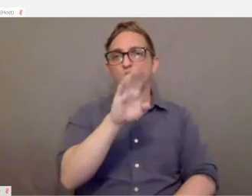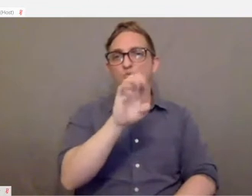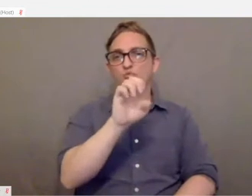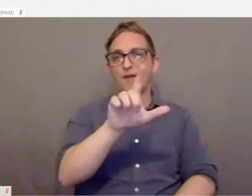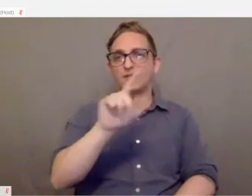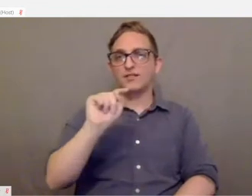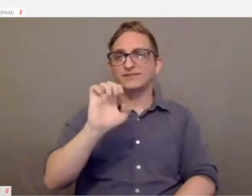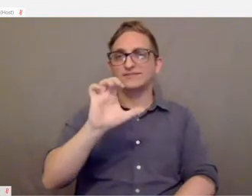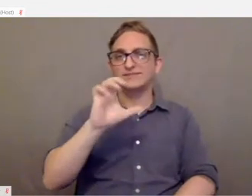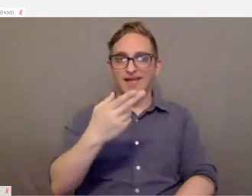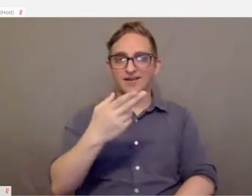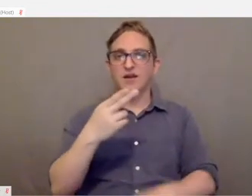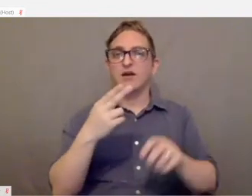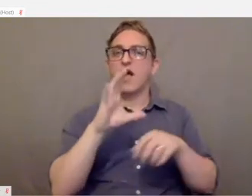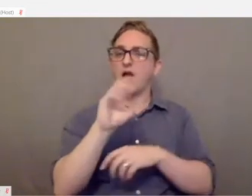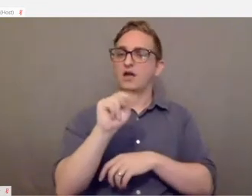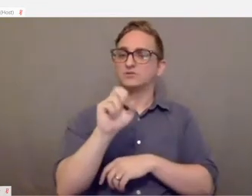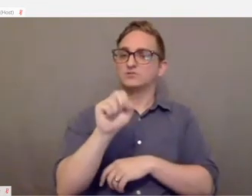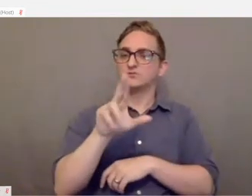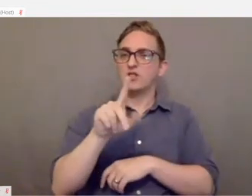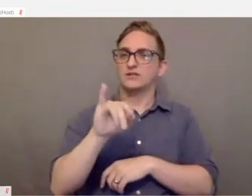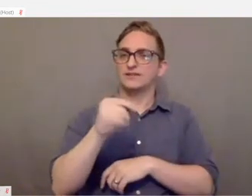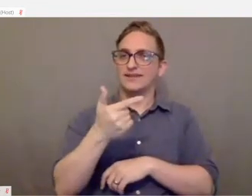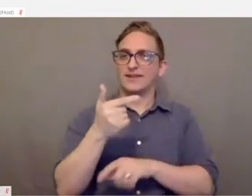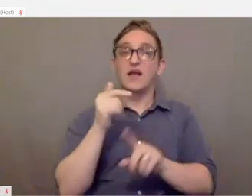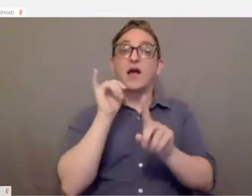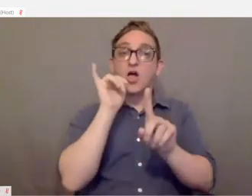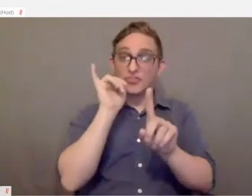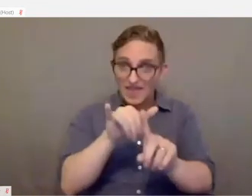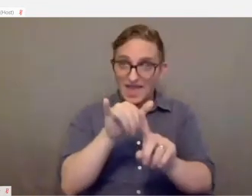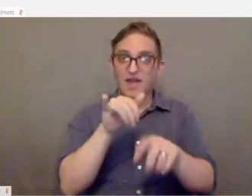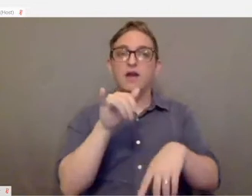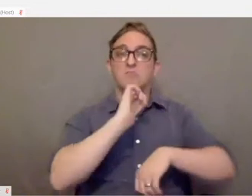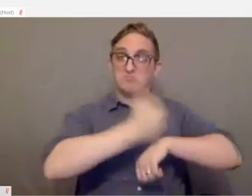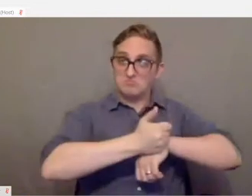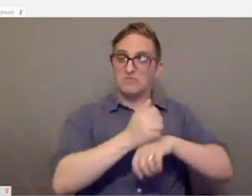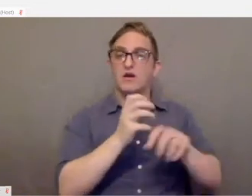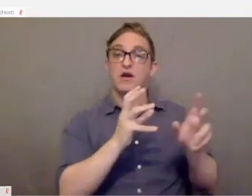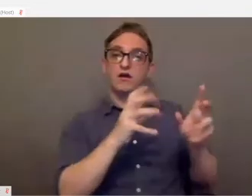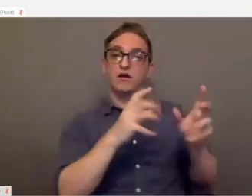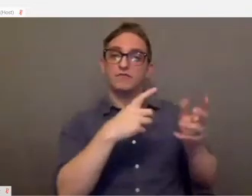for individuals that included not only consultation and, you know, being able to recommend different